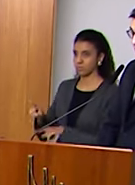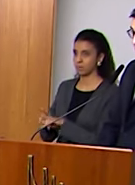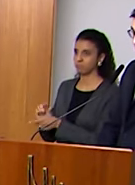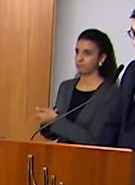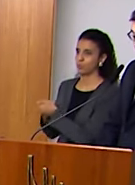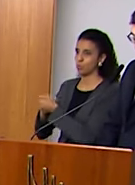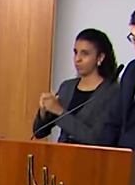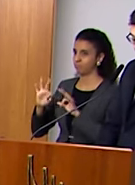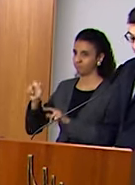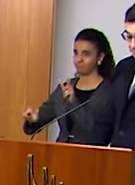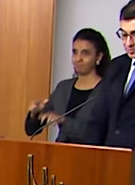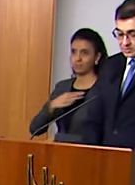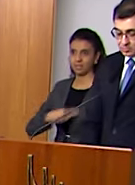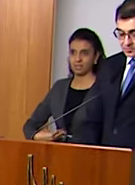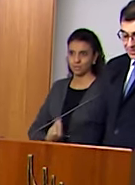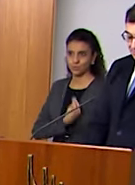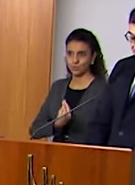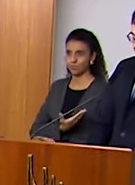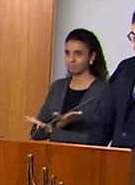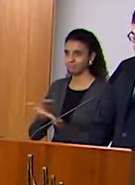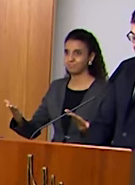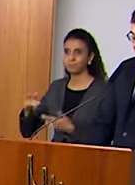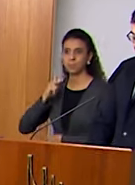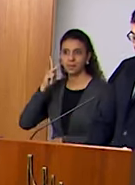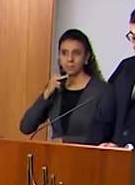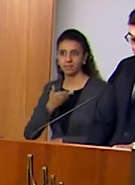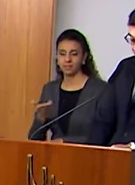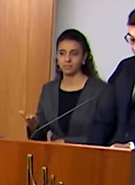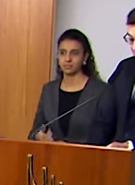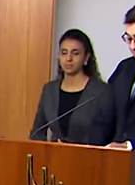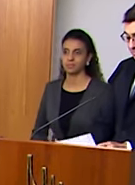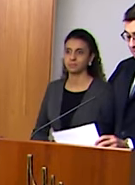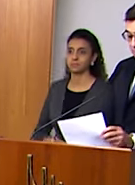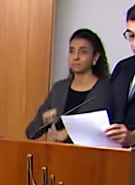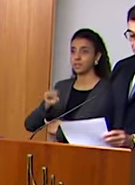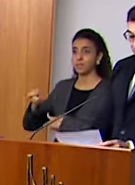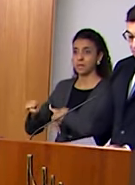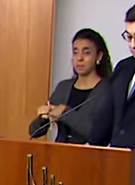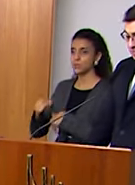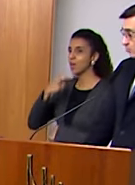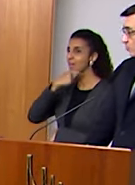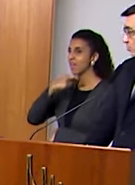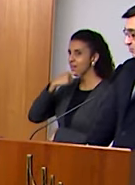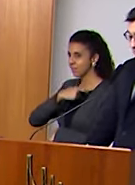the Ministers here present, Ladies and Gentlemen, Members of Congress, Ambassador Ernesto Araújo, whom I today succeed